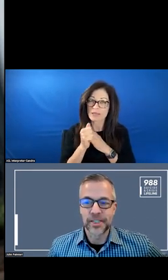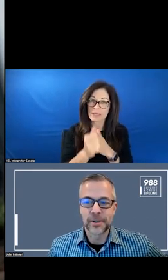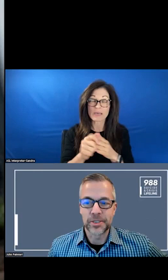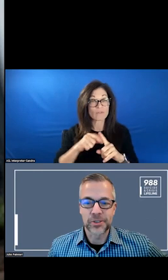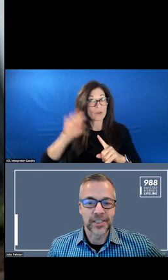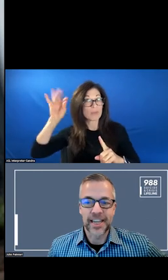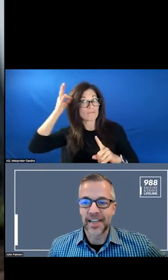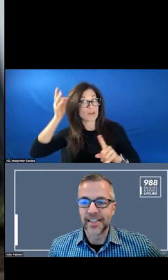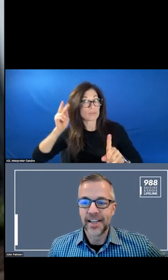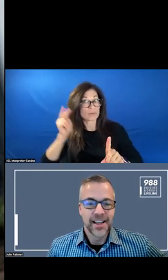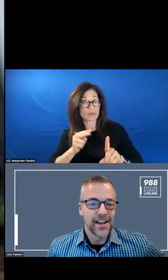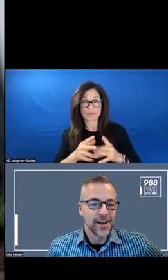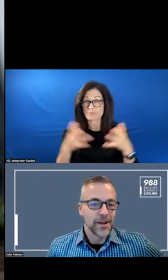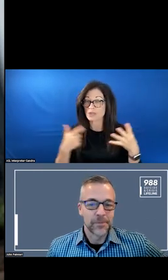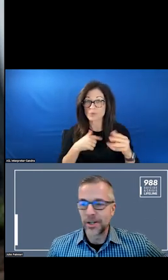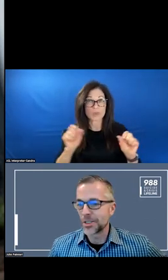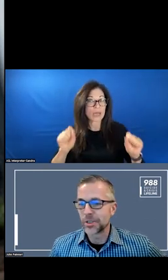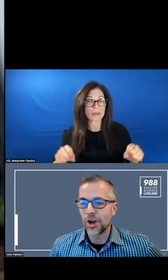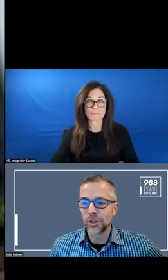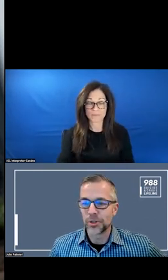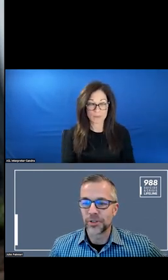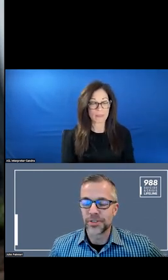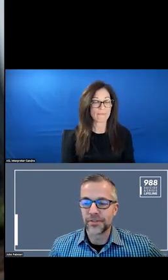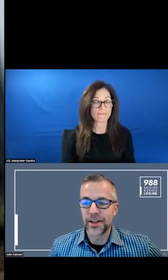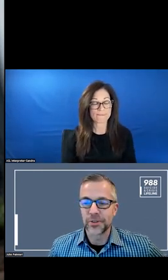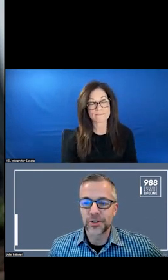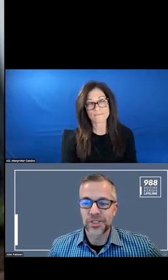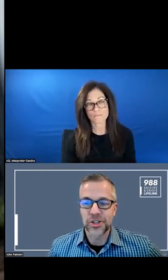BEST THAT WE CAN. AND ALSO TO FOLLOW THE KRISTEN